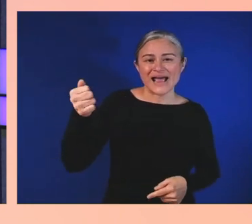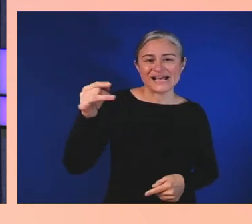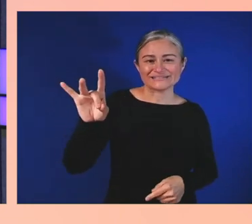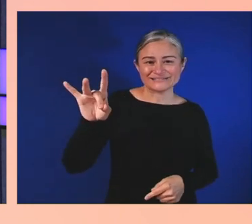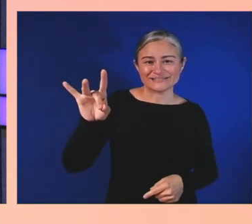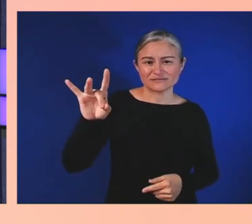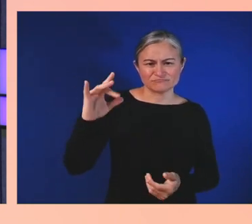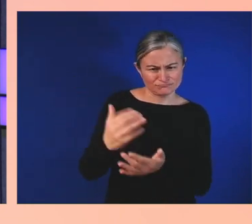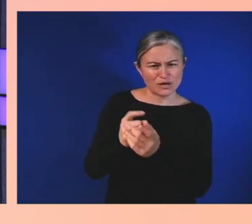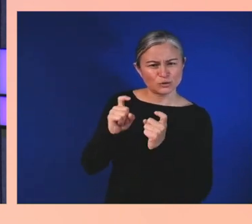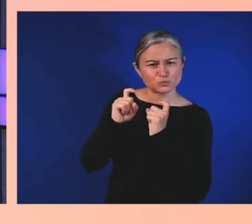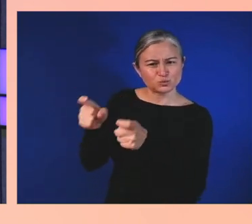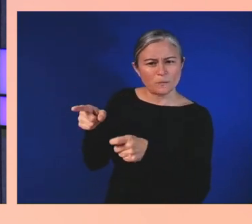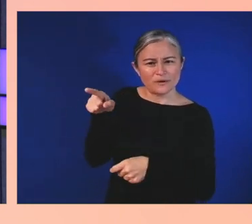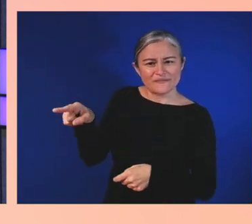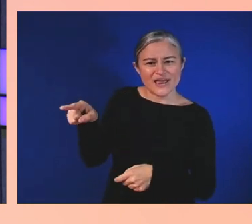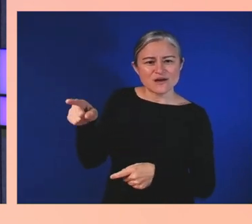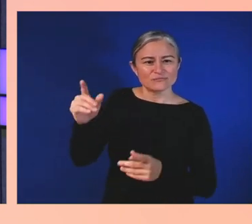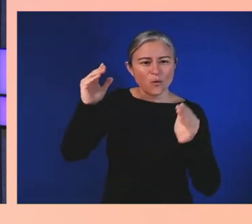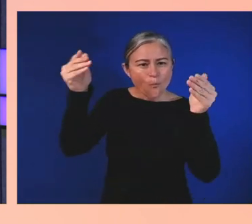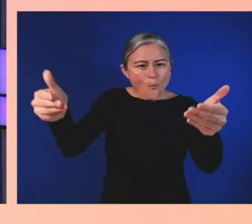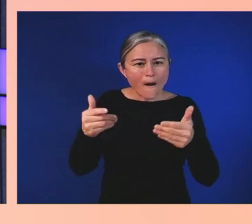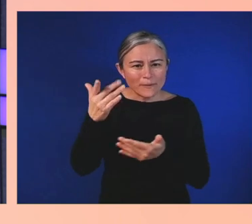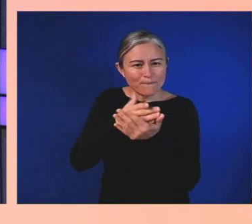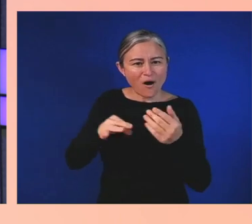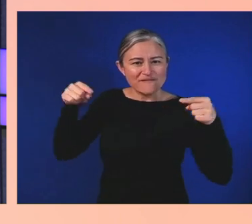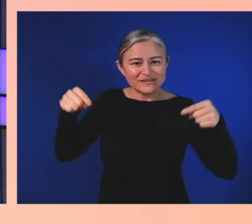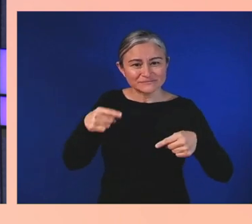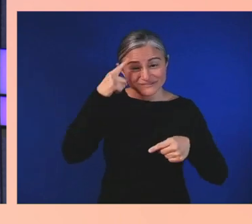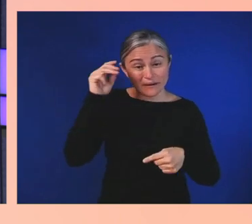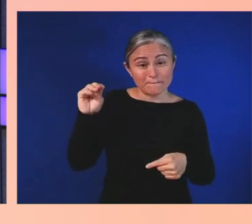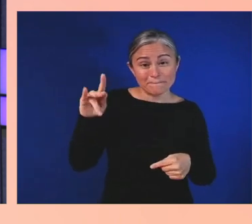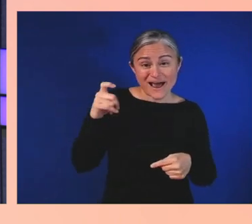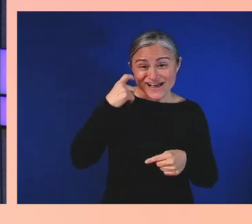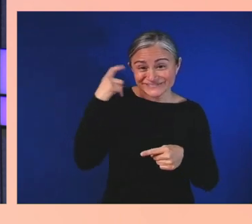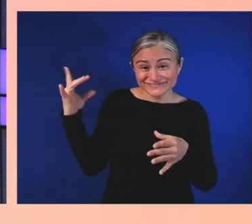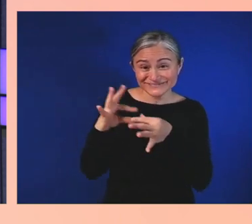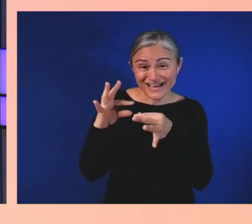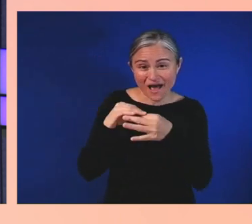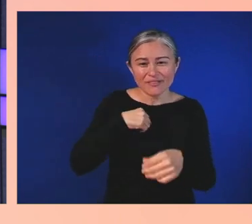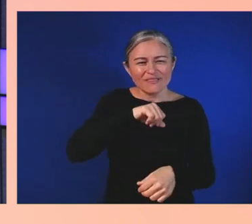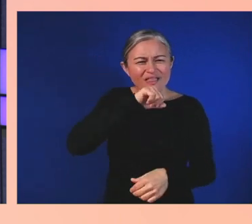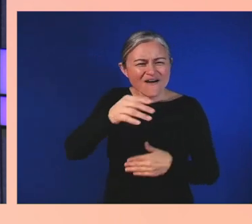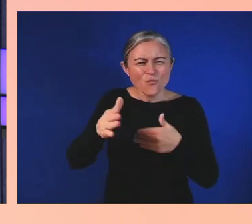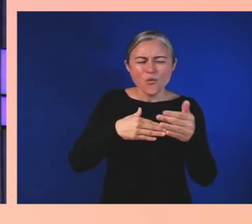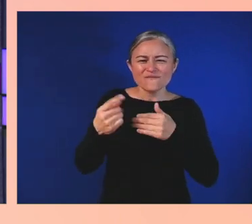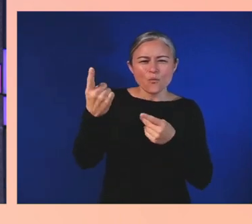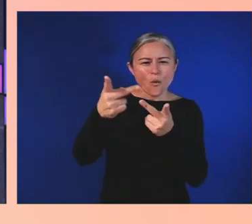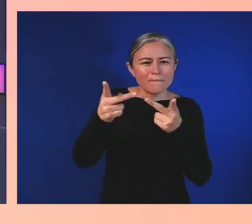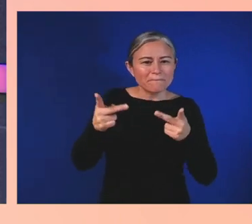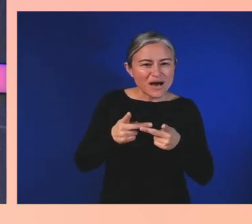and as I love to say, "When everyone plays, we all win." Back to you, Jenny.